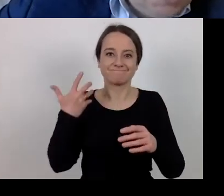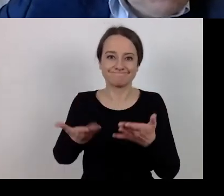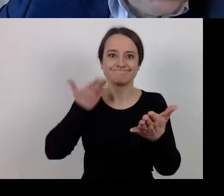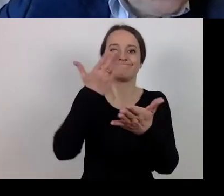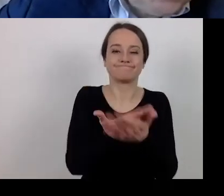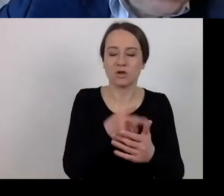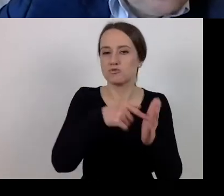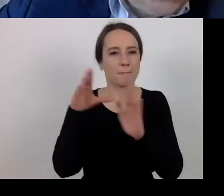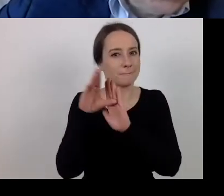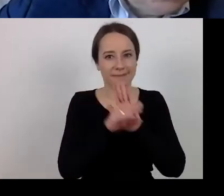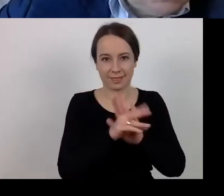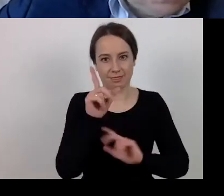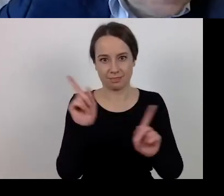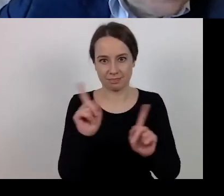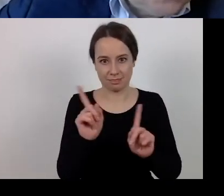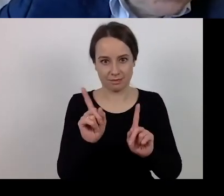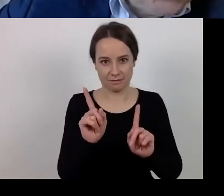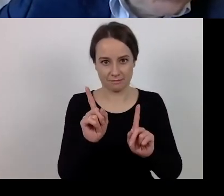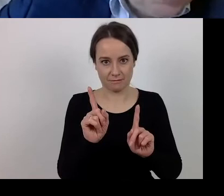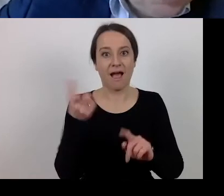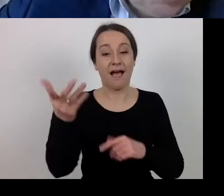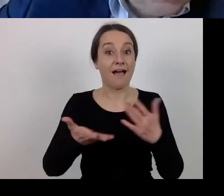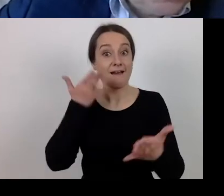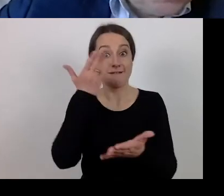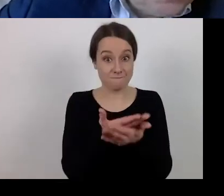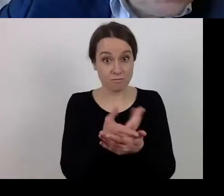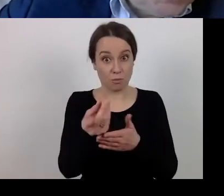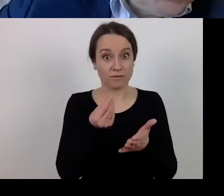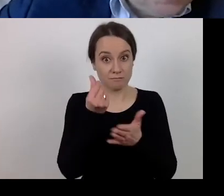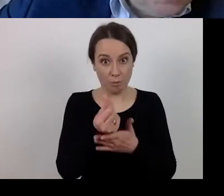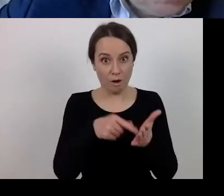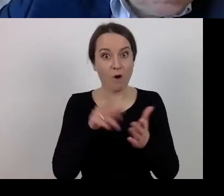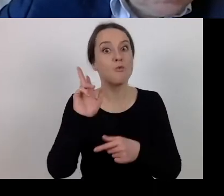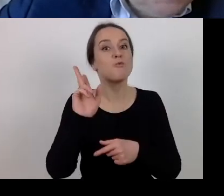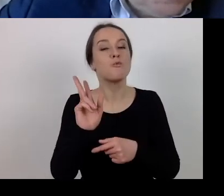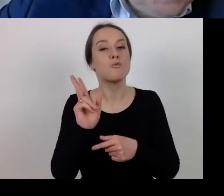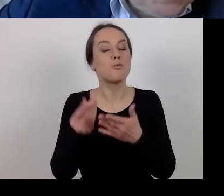After approval of the request for payment submitted by the beneficiary